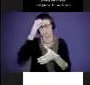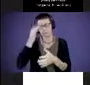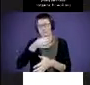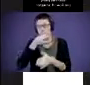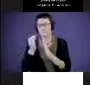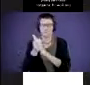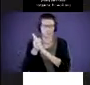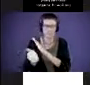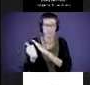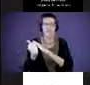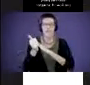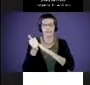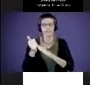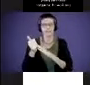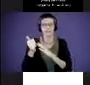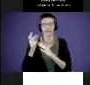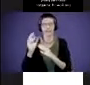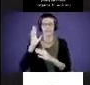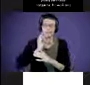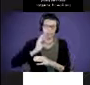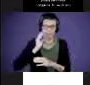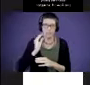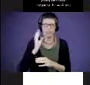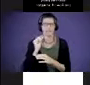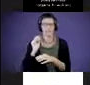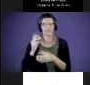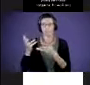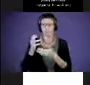and experience working with children who are deaf or hard of hearing.